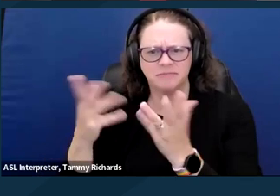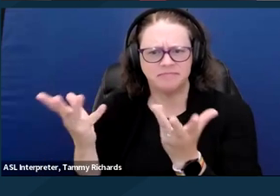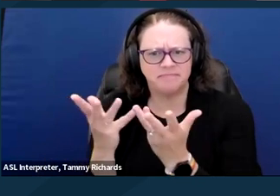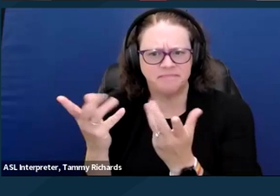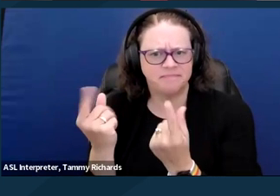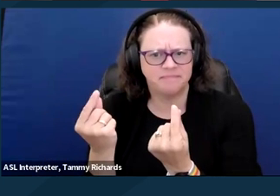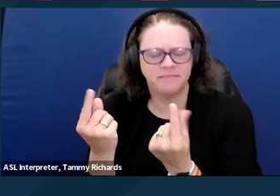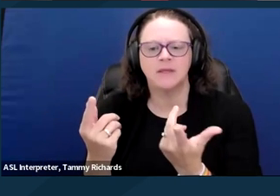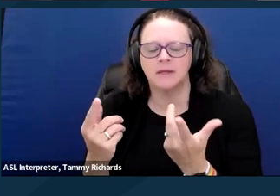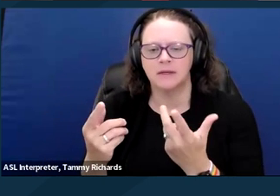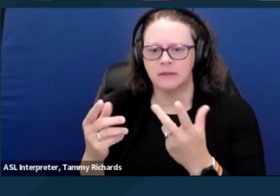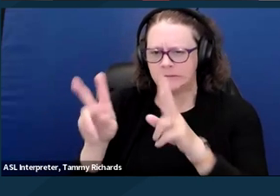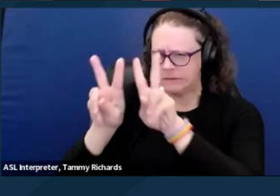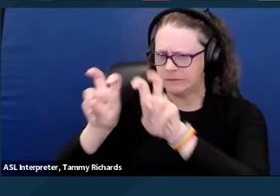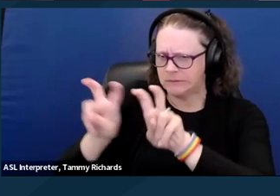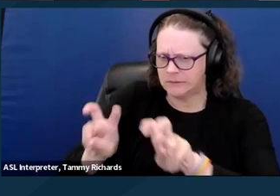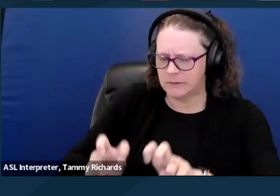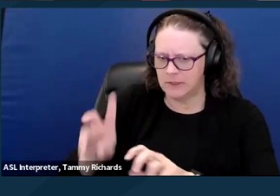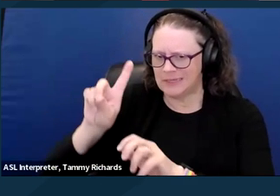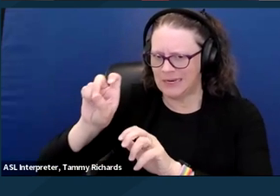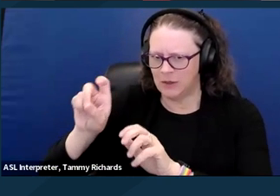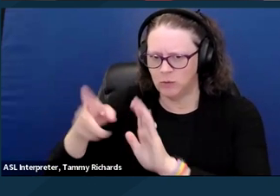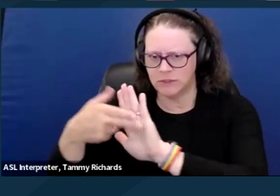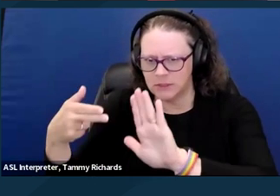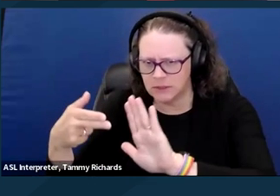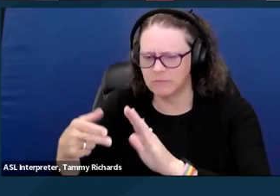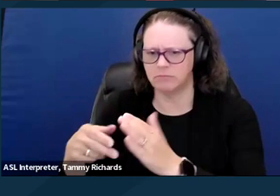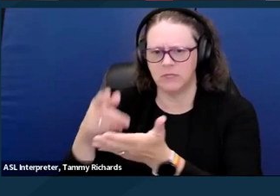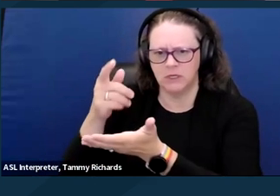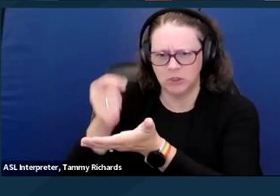in diagnosing, treating, or caring for